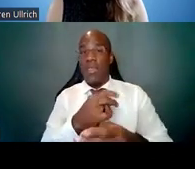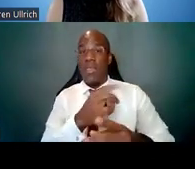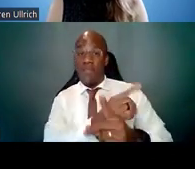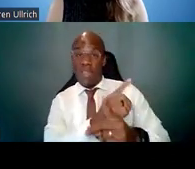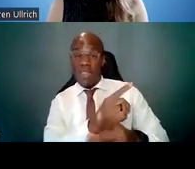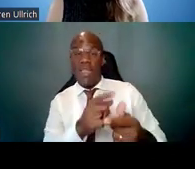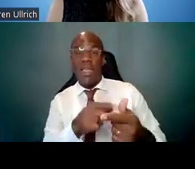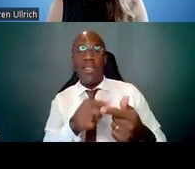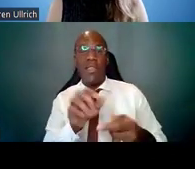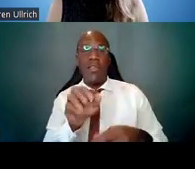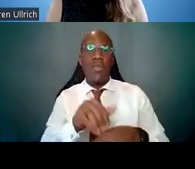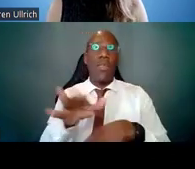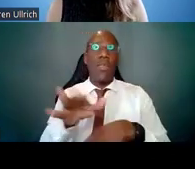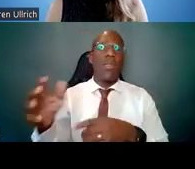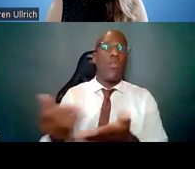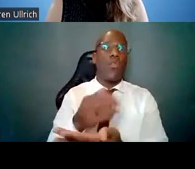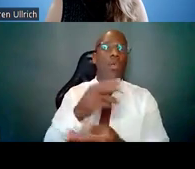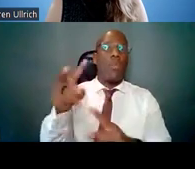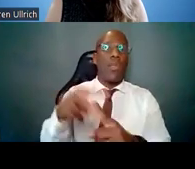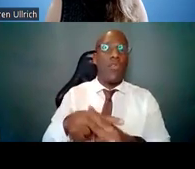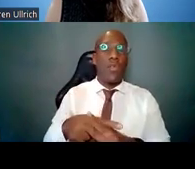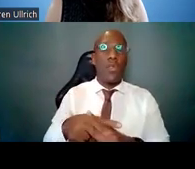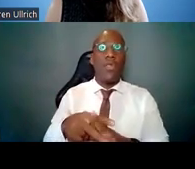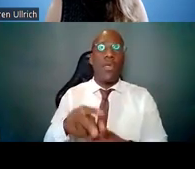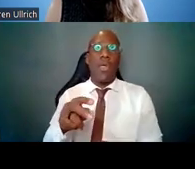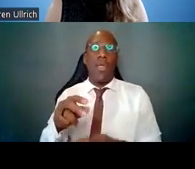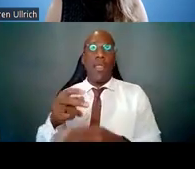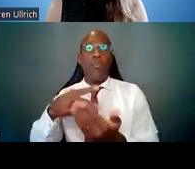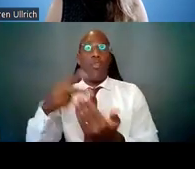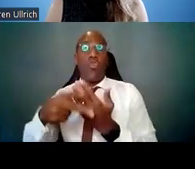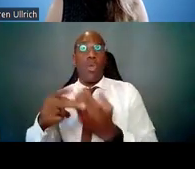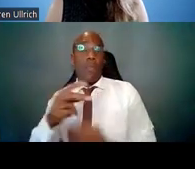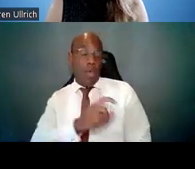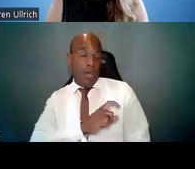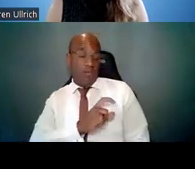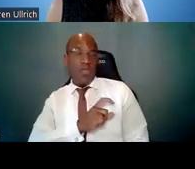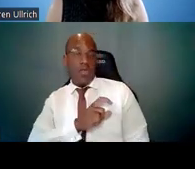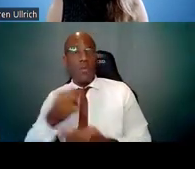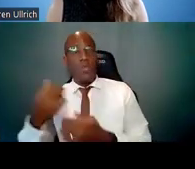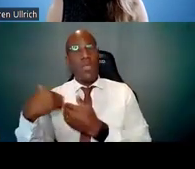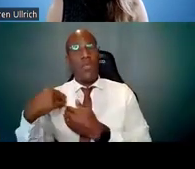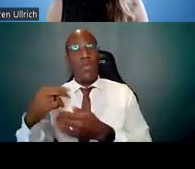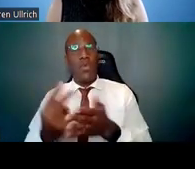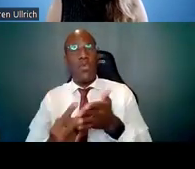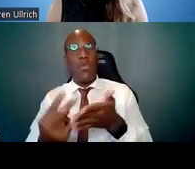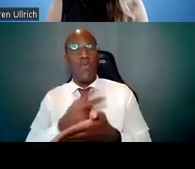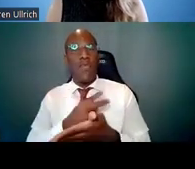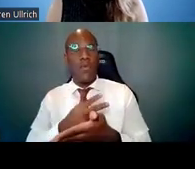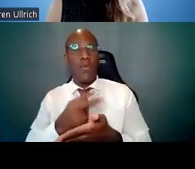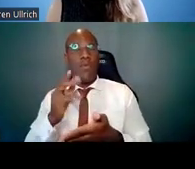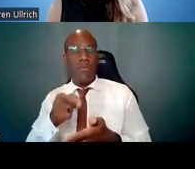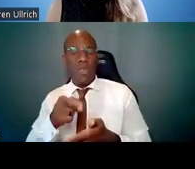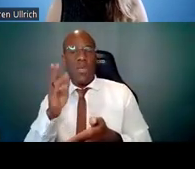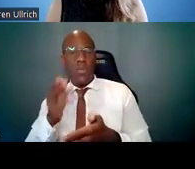that is reviewed by the program officers, and that will outline the four years of the K00 research.